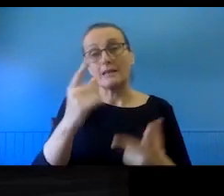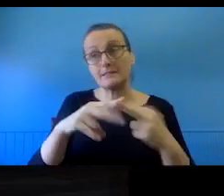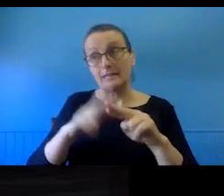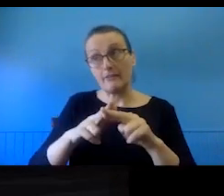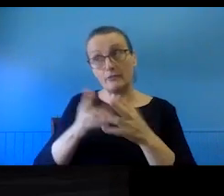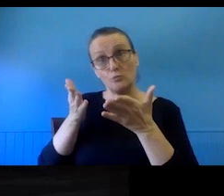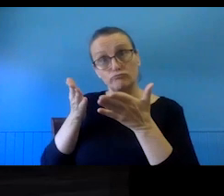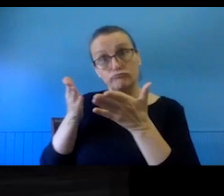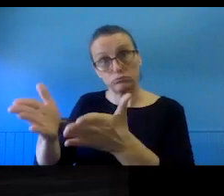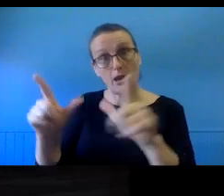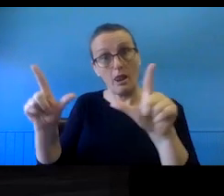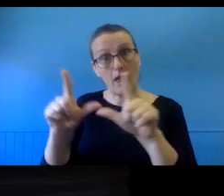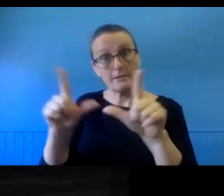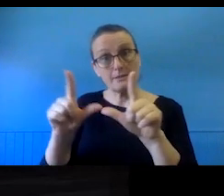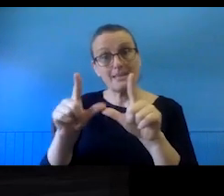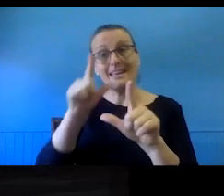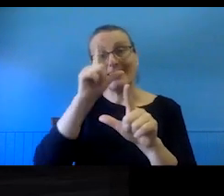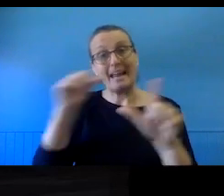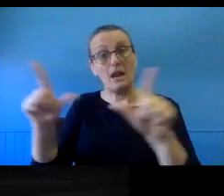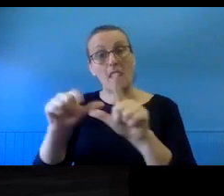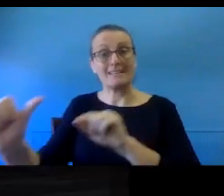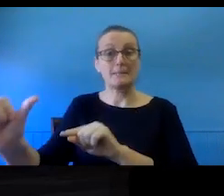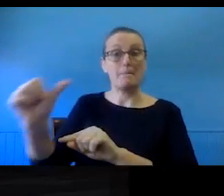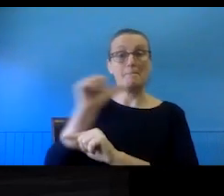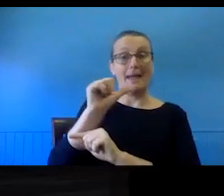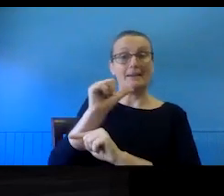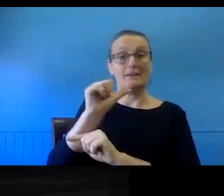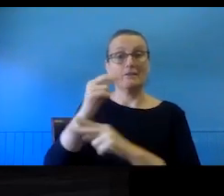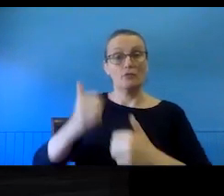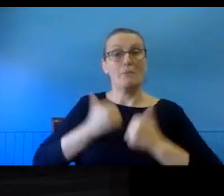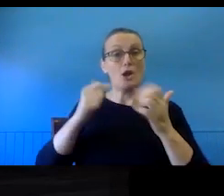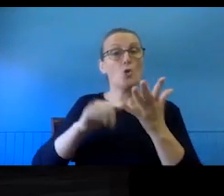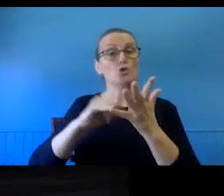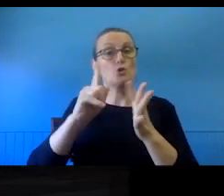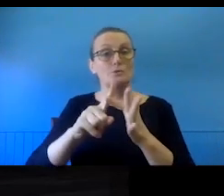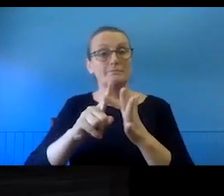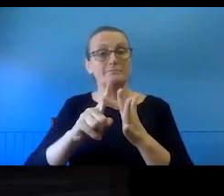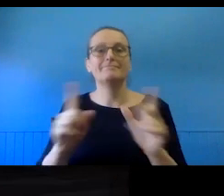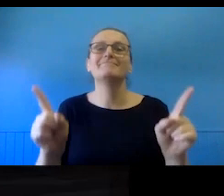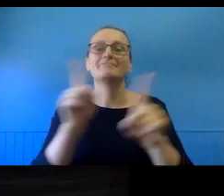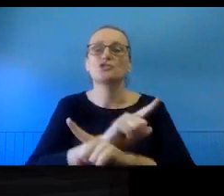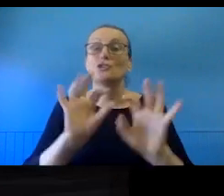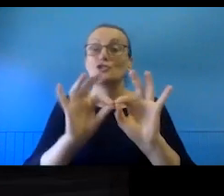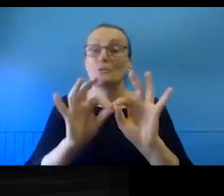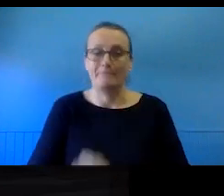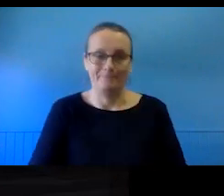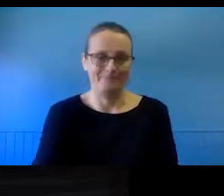licence, can you get a licence back on your own uses of the material?" OK!